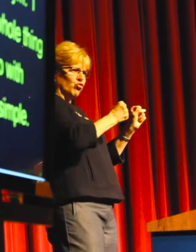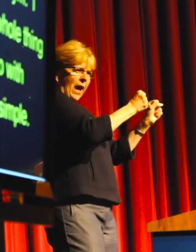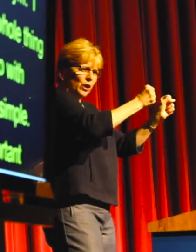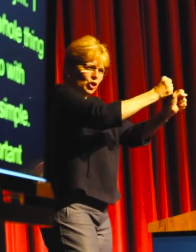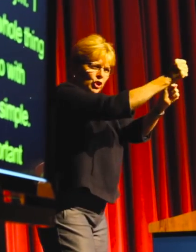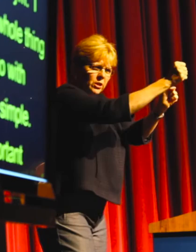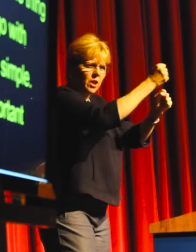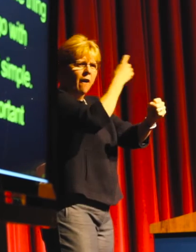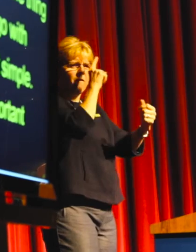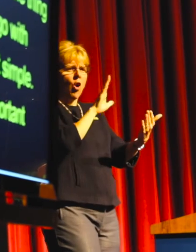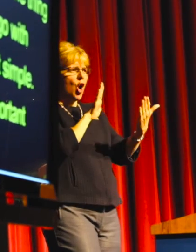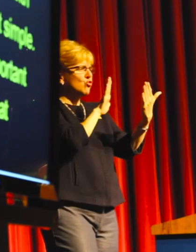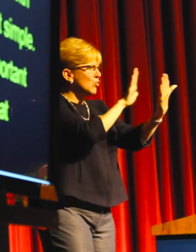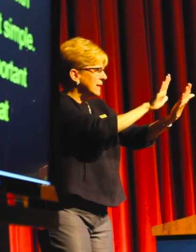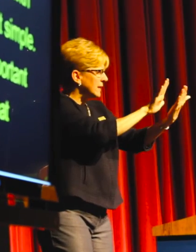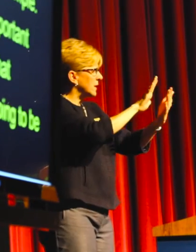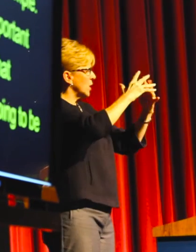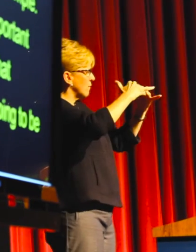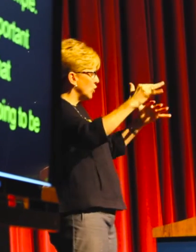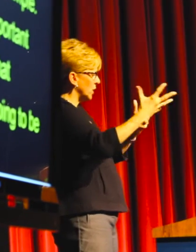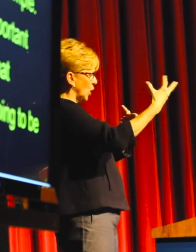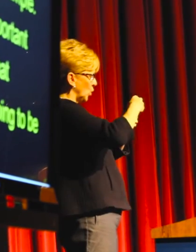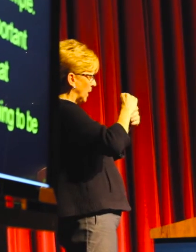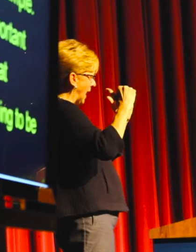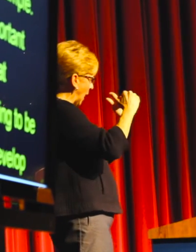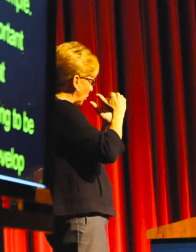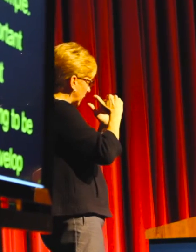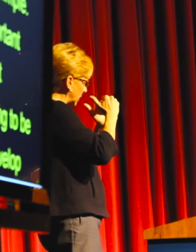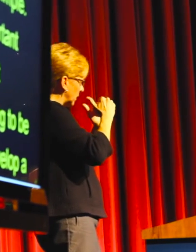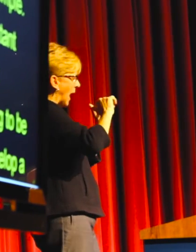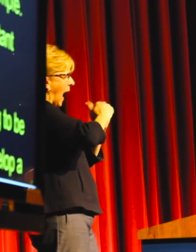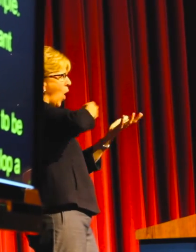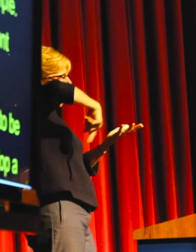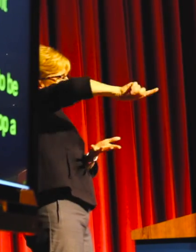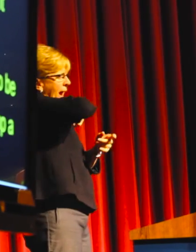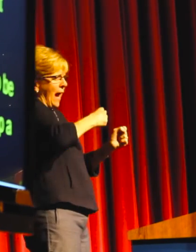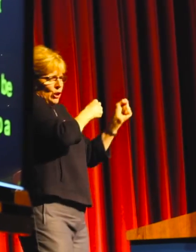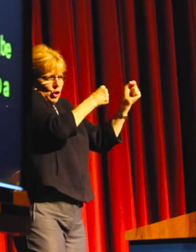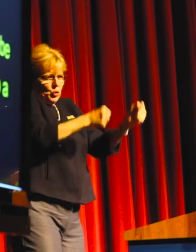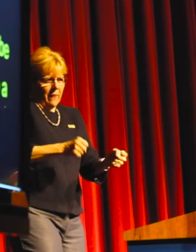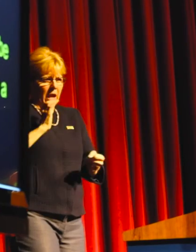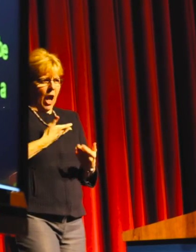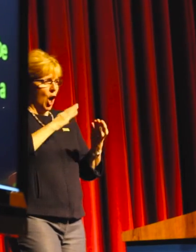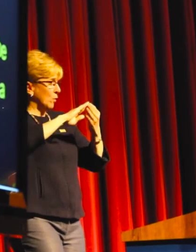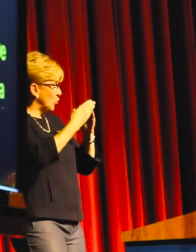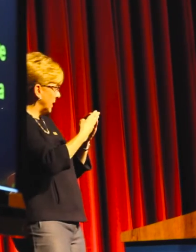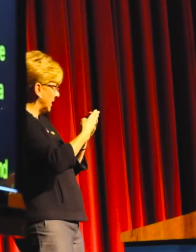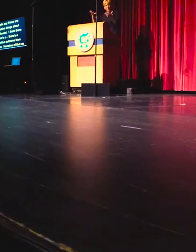(We are following through with) strategies to address diversity, inclusion, and equality and how we can strengthen our community.